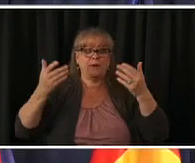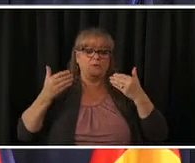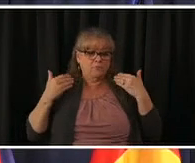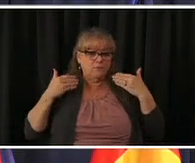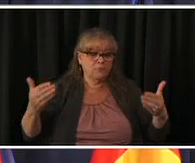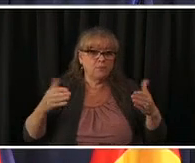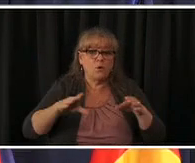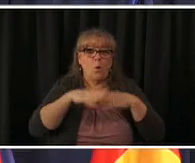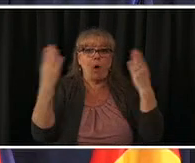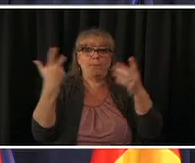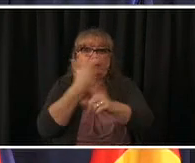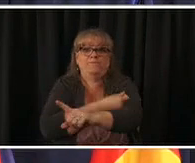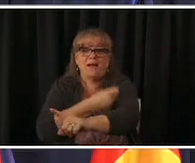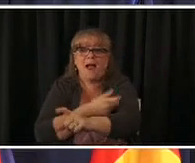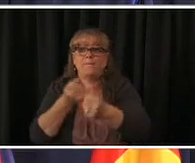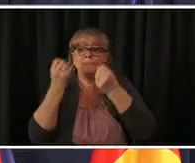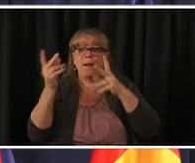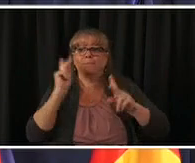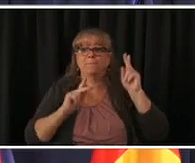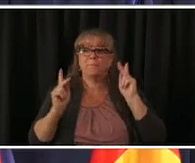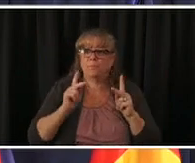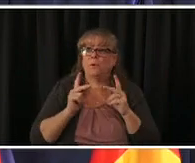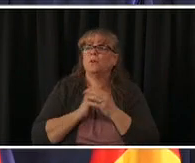six to eight weeks to get it but everybody who wants it will be able to get protected